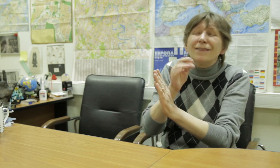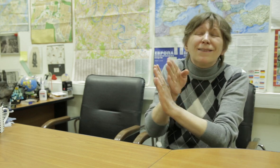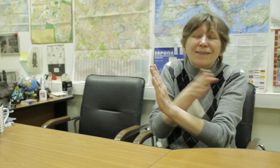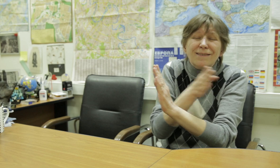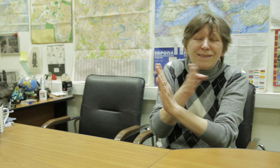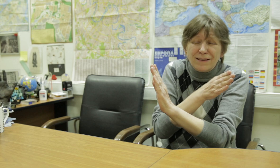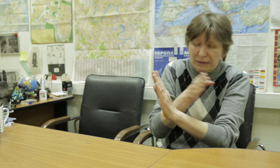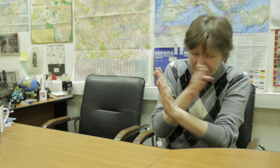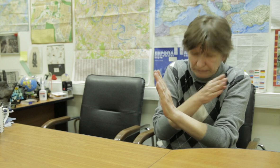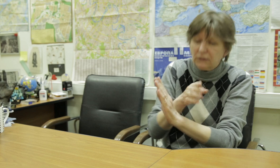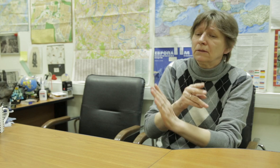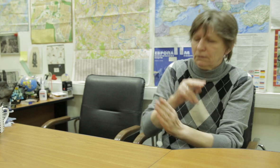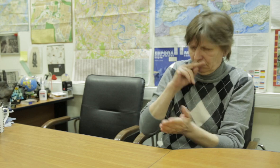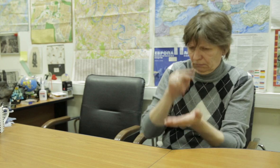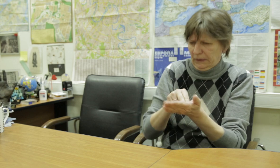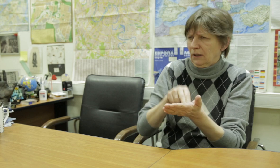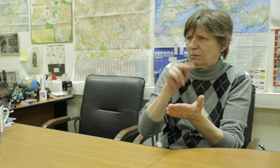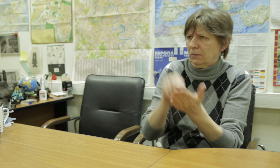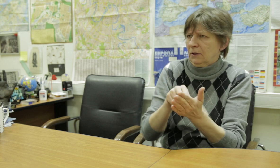Arkady: This book is titled “History of VOG, part one [All-Russian Association of the Deaf]” (of three parts)